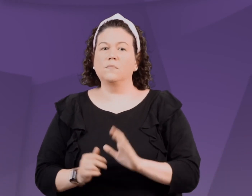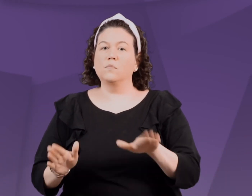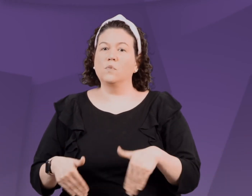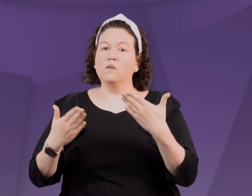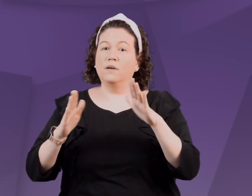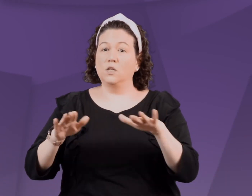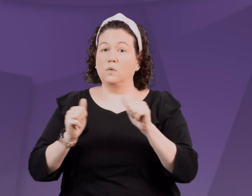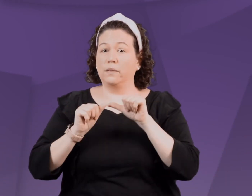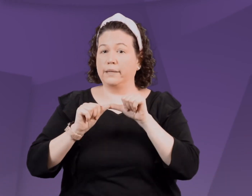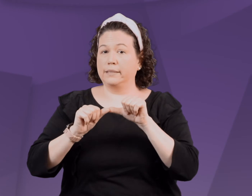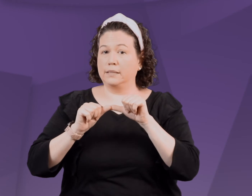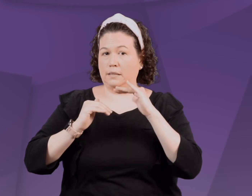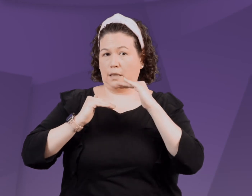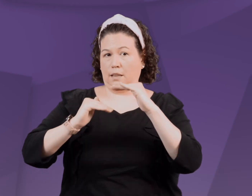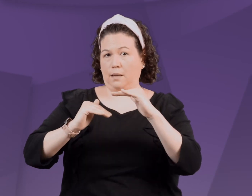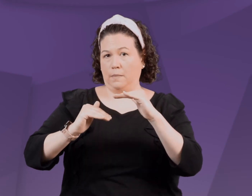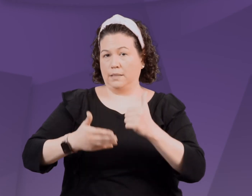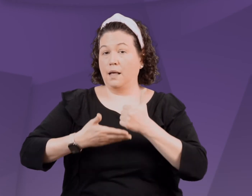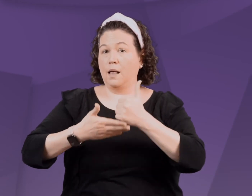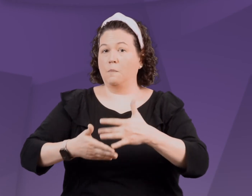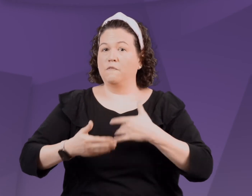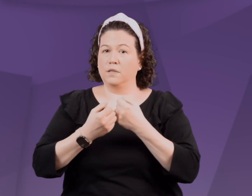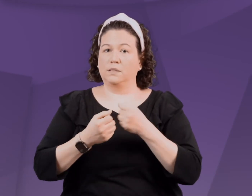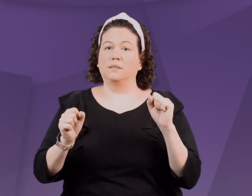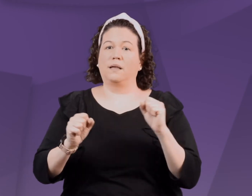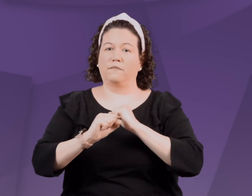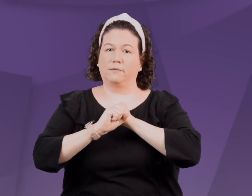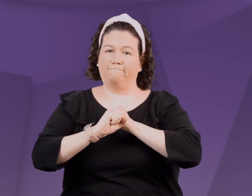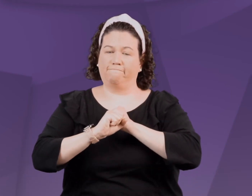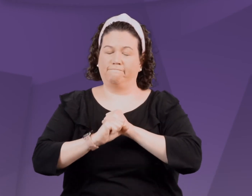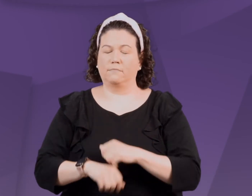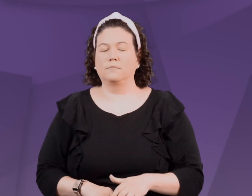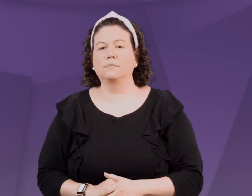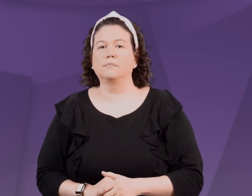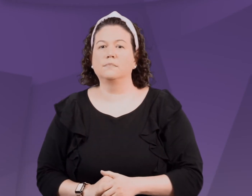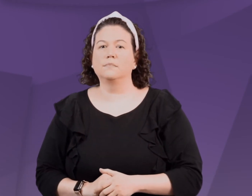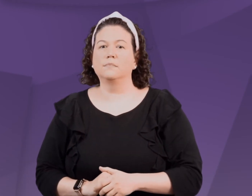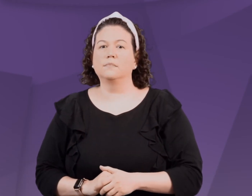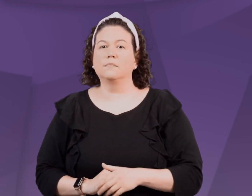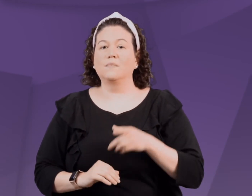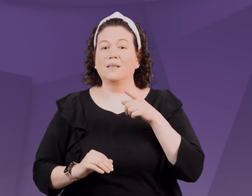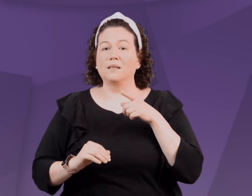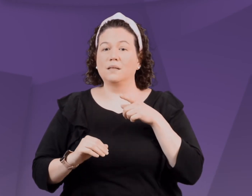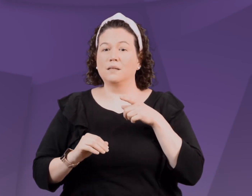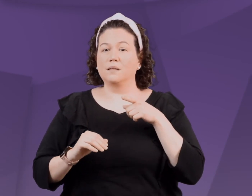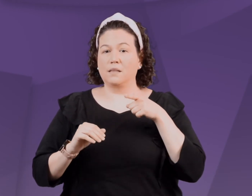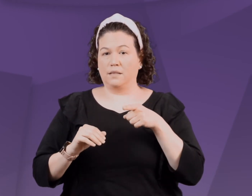etc. Providing children with consistent limits helps them feel safe and secure.